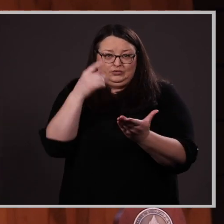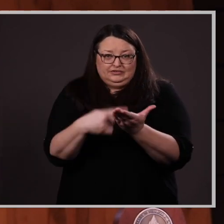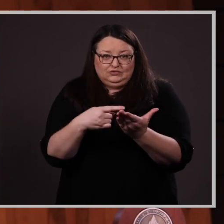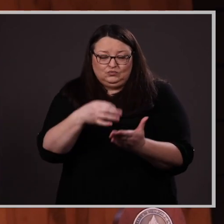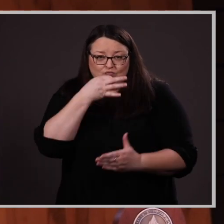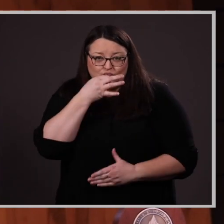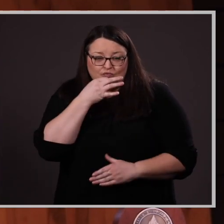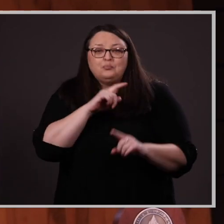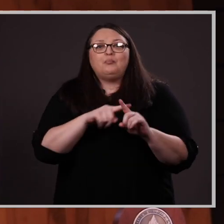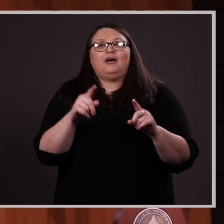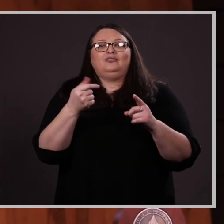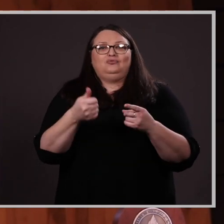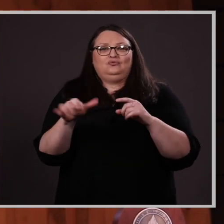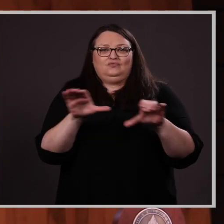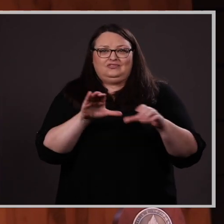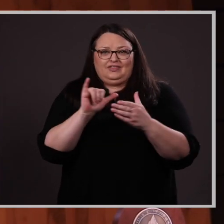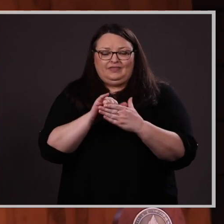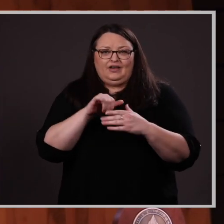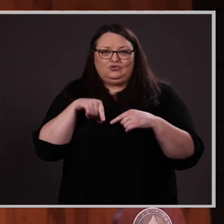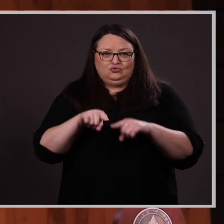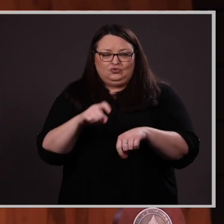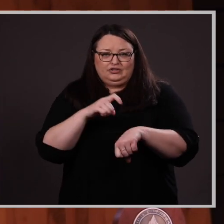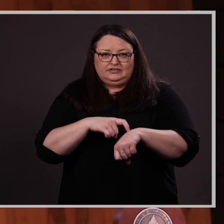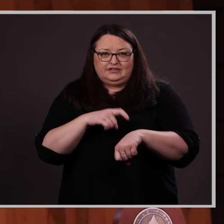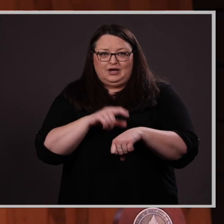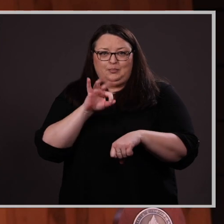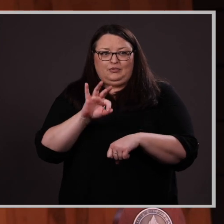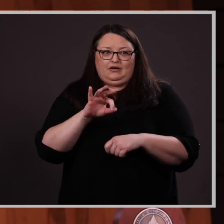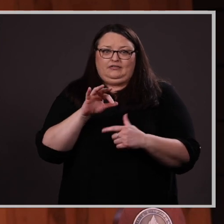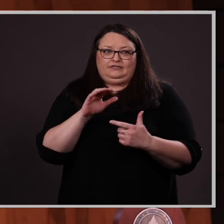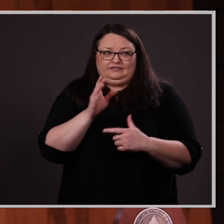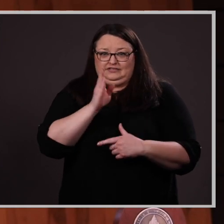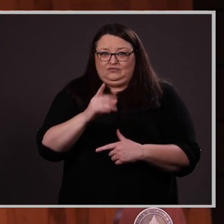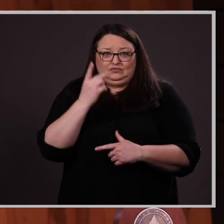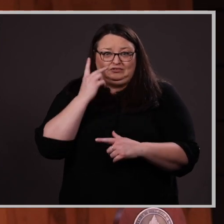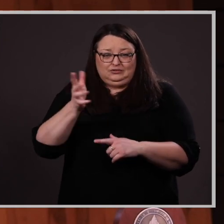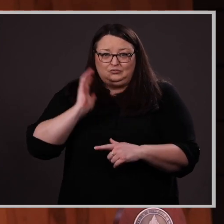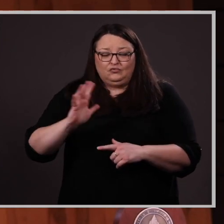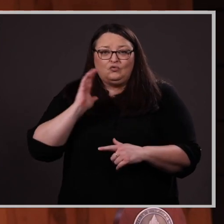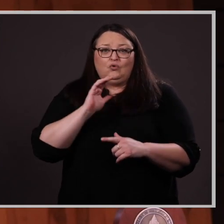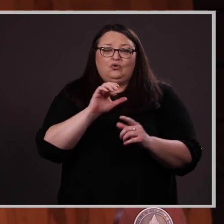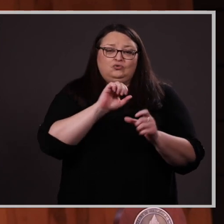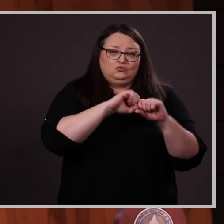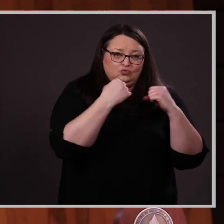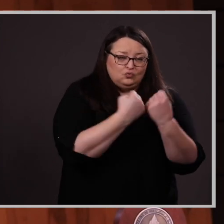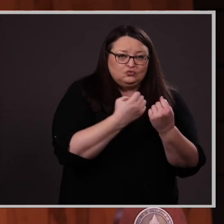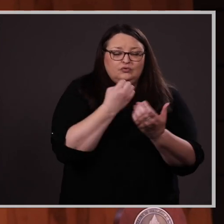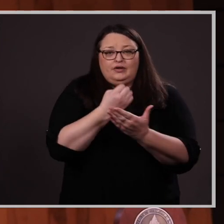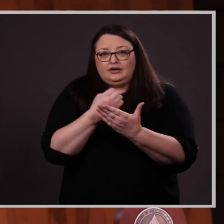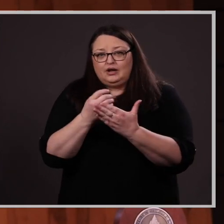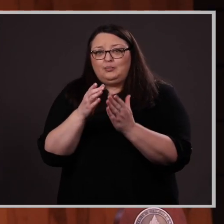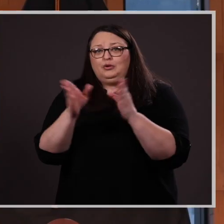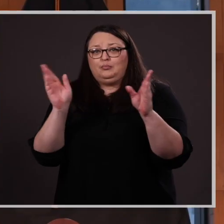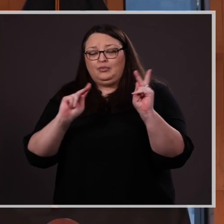but you have done so in a time of unprecedented social, economic, and public health challenges.